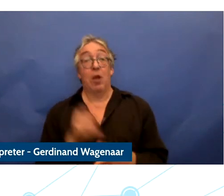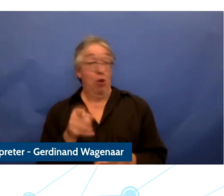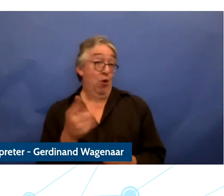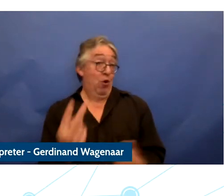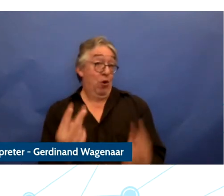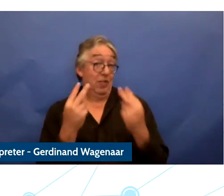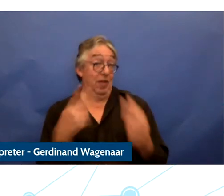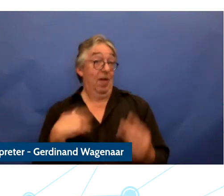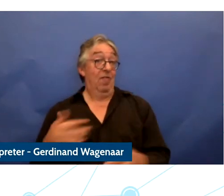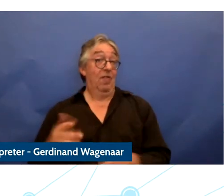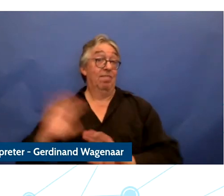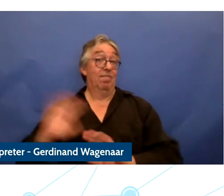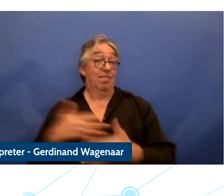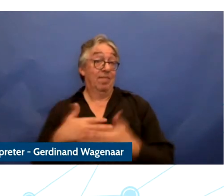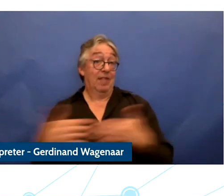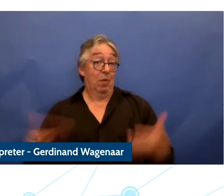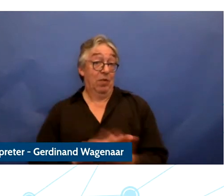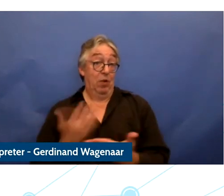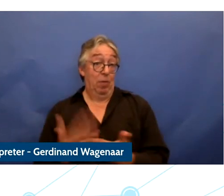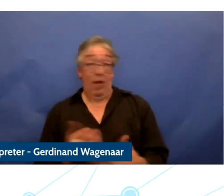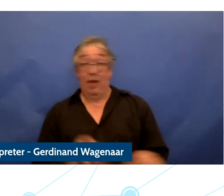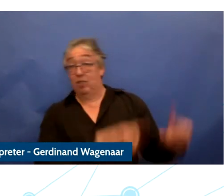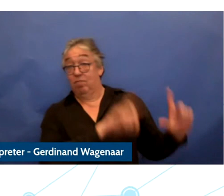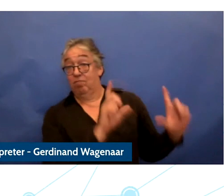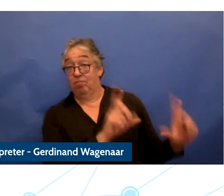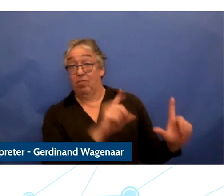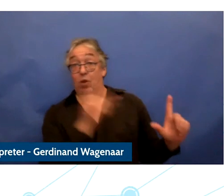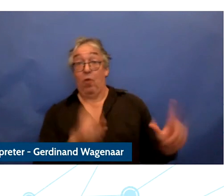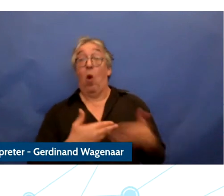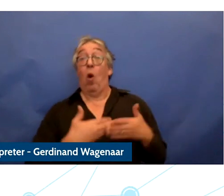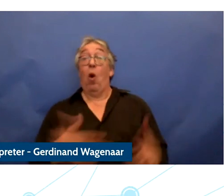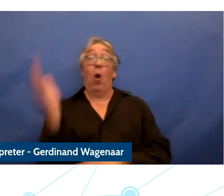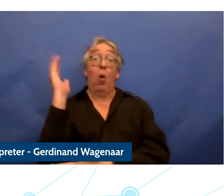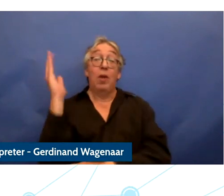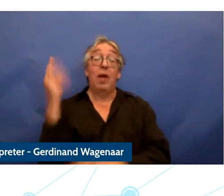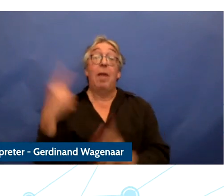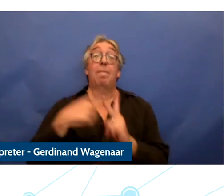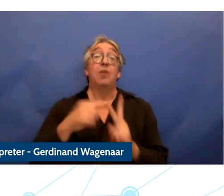interpretation for this keynote session and the closing session we have